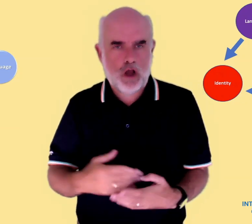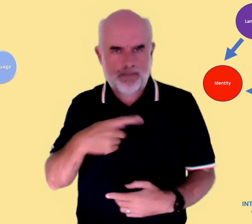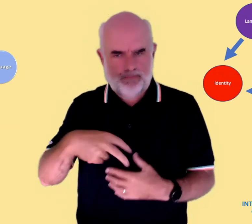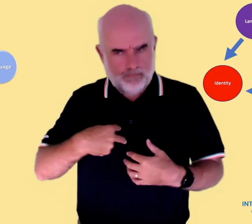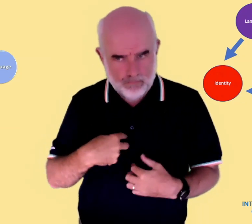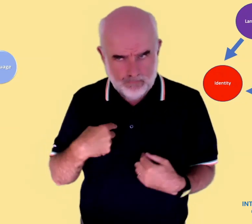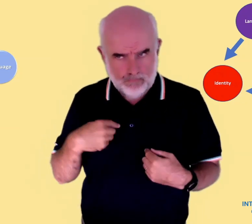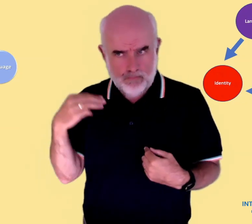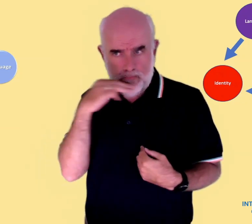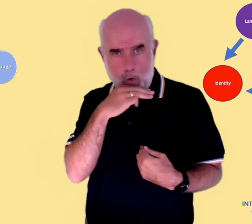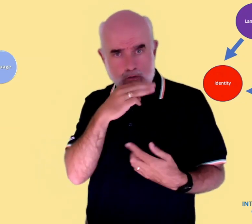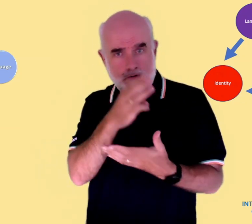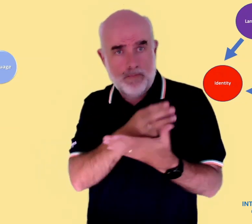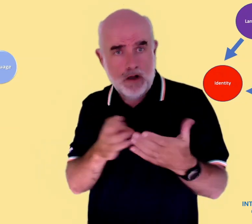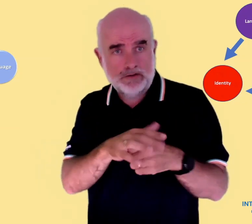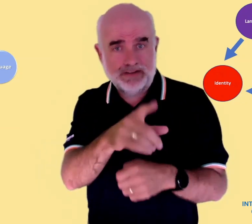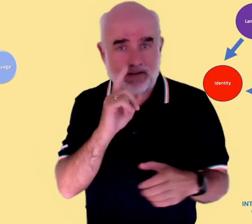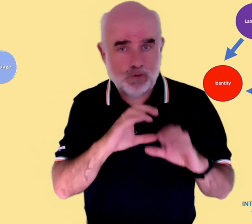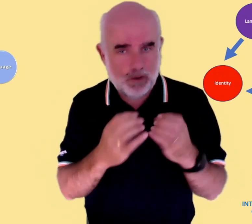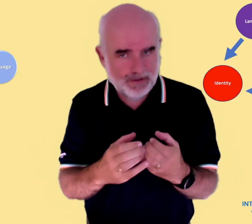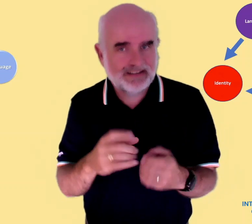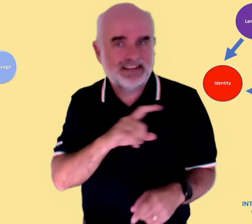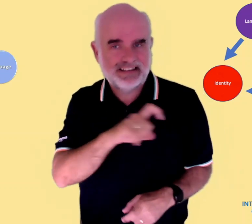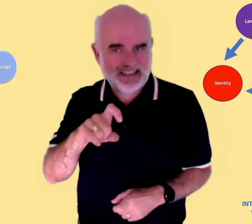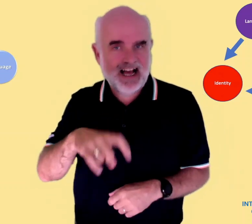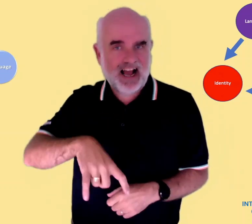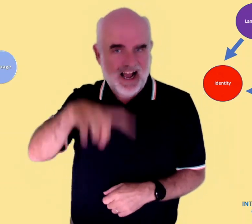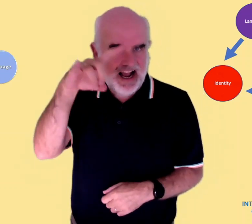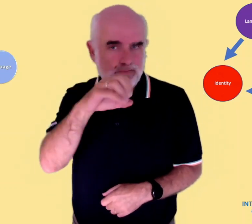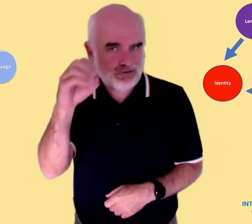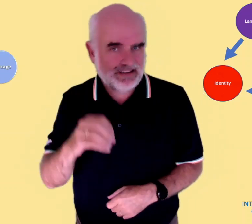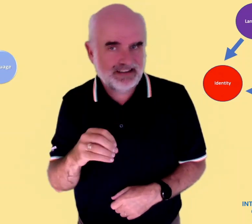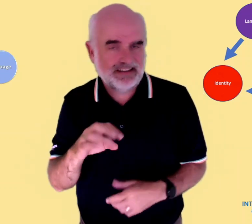And "It is very important to me to be a part of this community" - we still see a